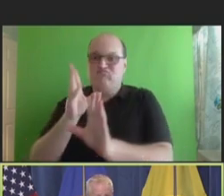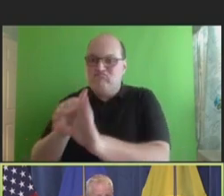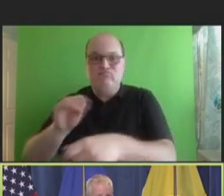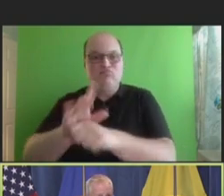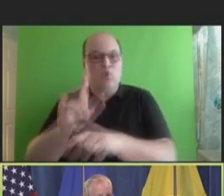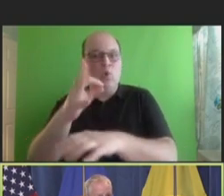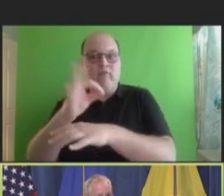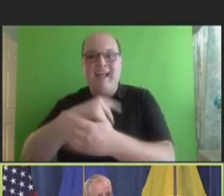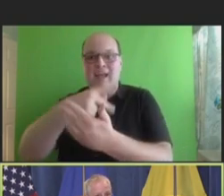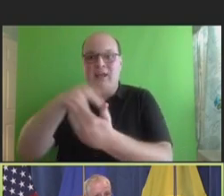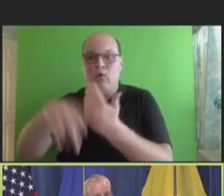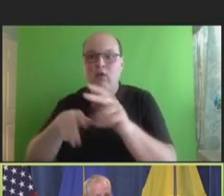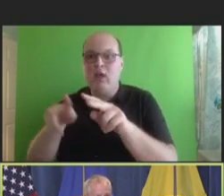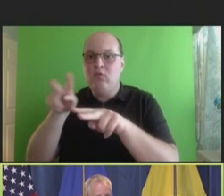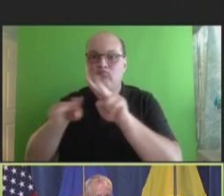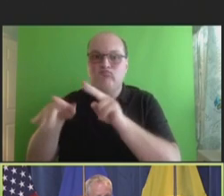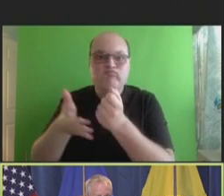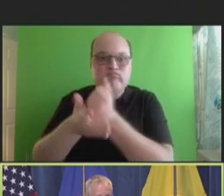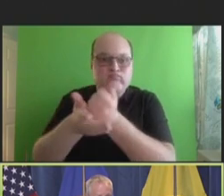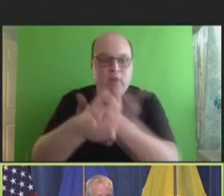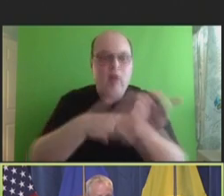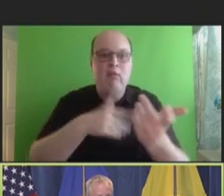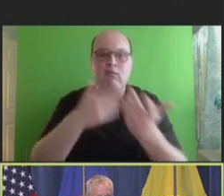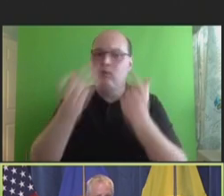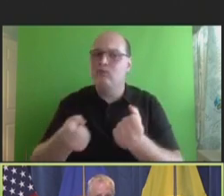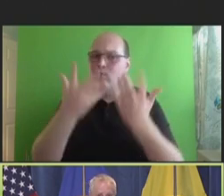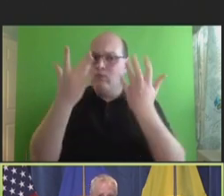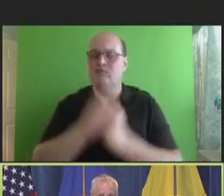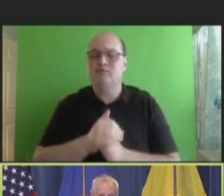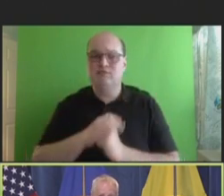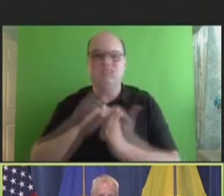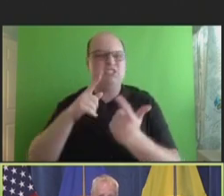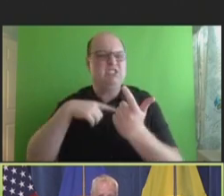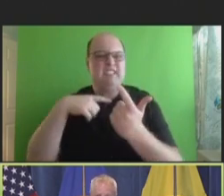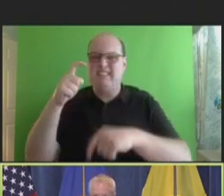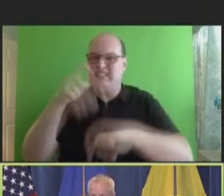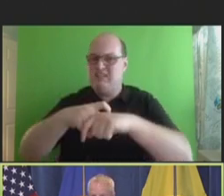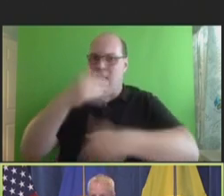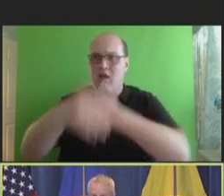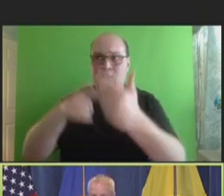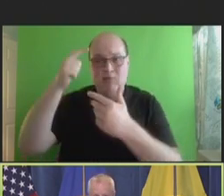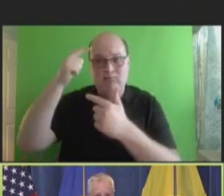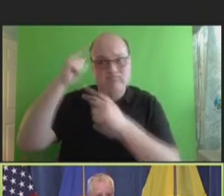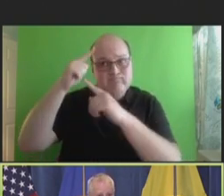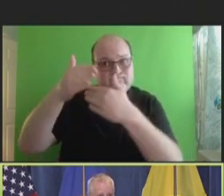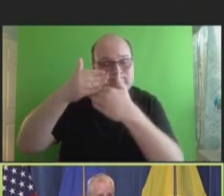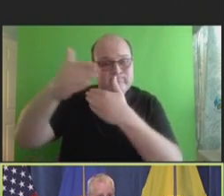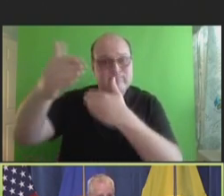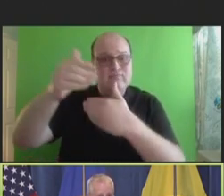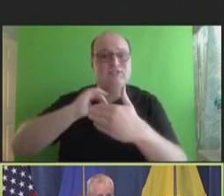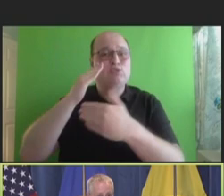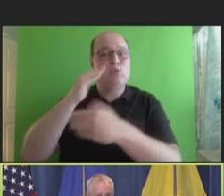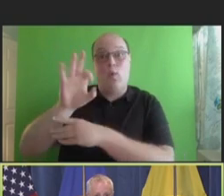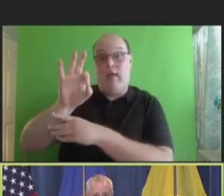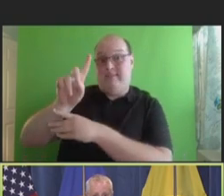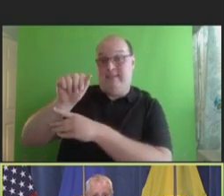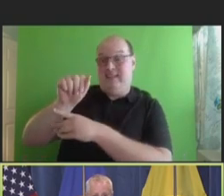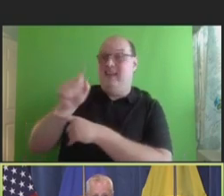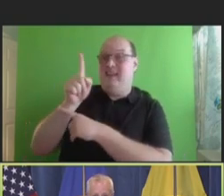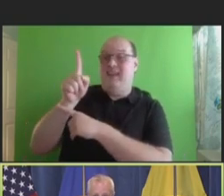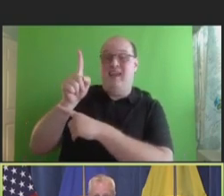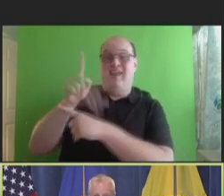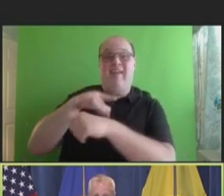program. As we think forward, as you all likely know, the FDA Advisory Committee is meeting